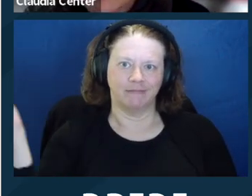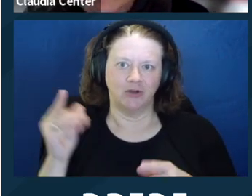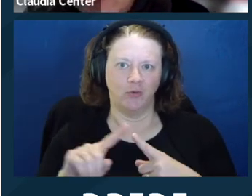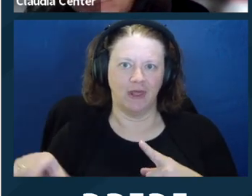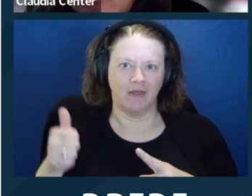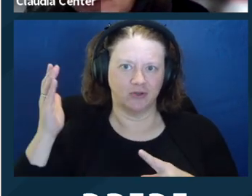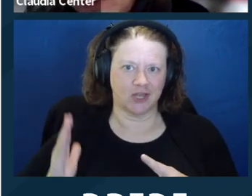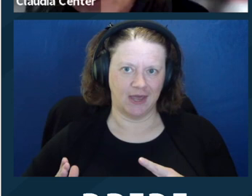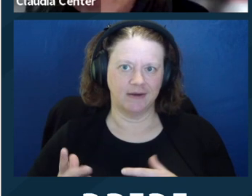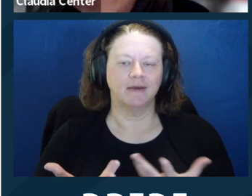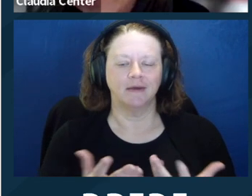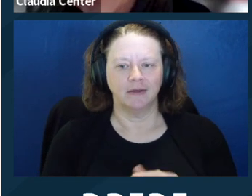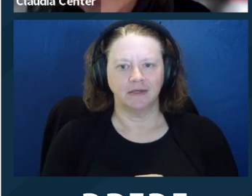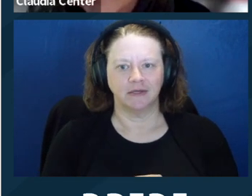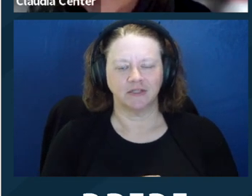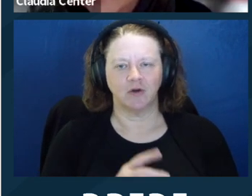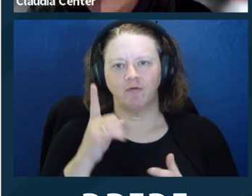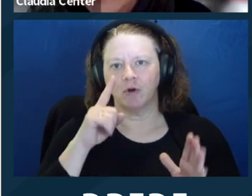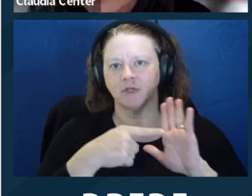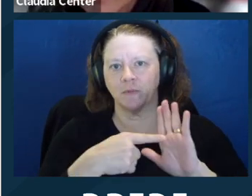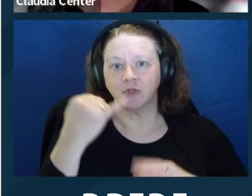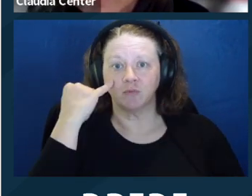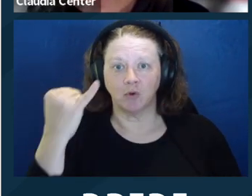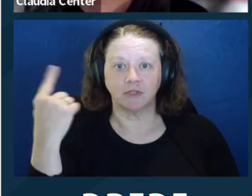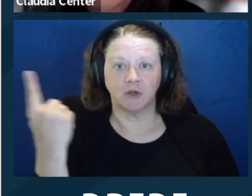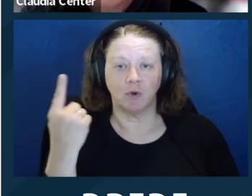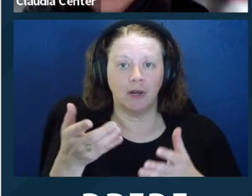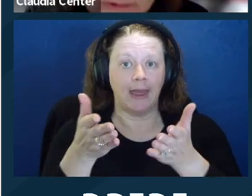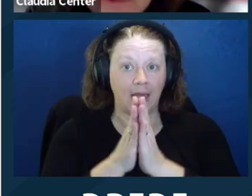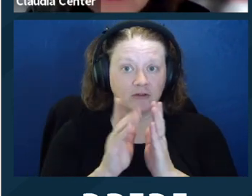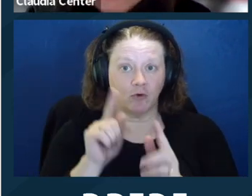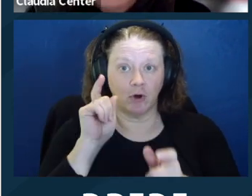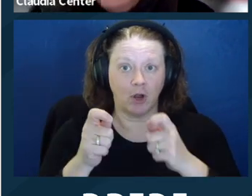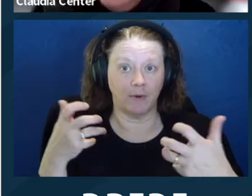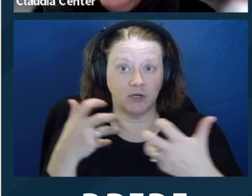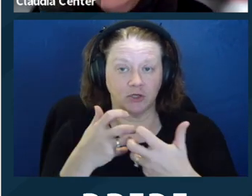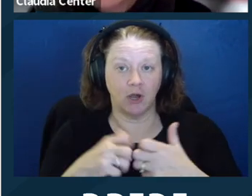of a tape recording to listen to afterwards. And then they also ask for the accommodation